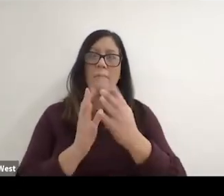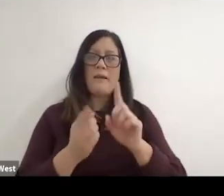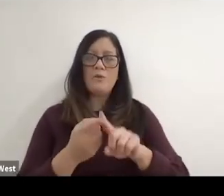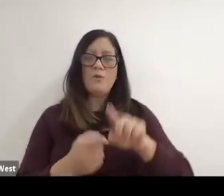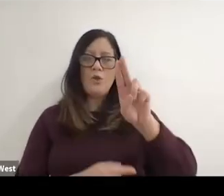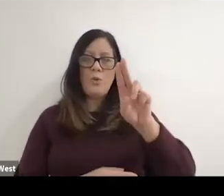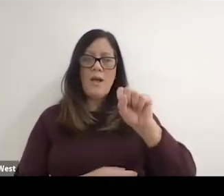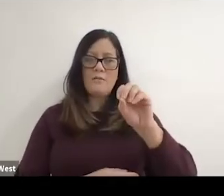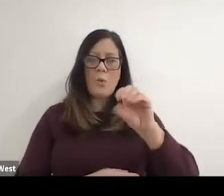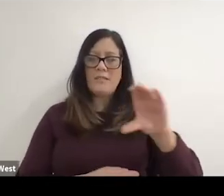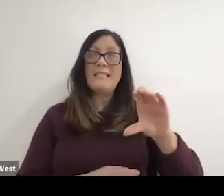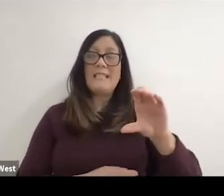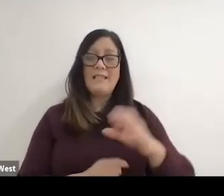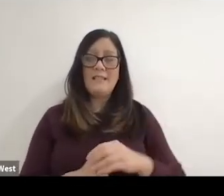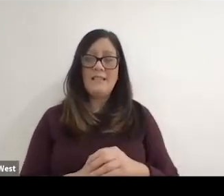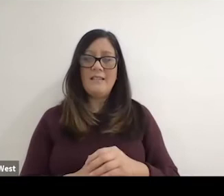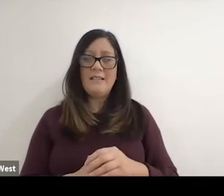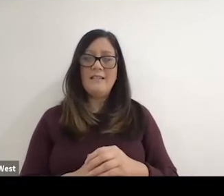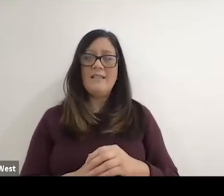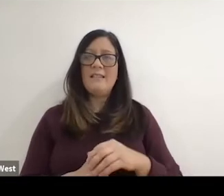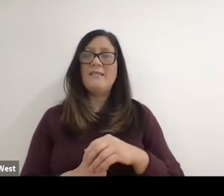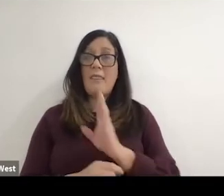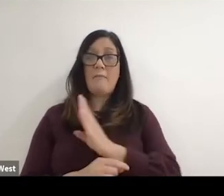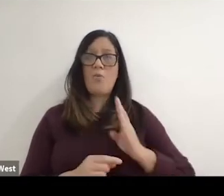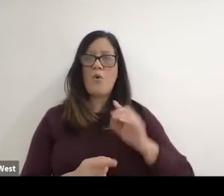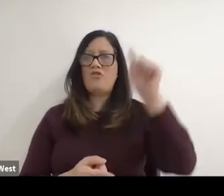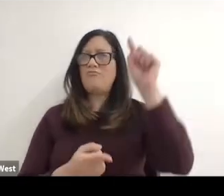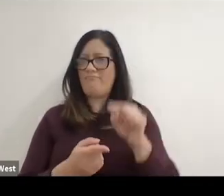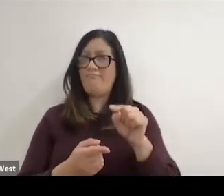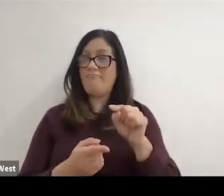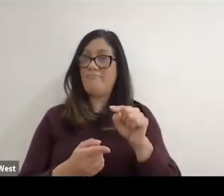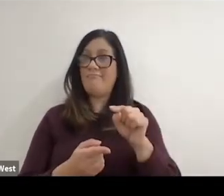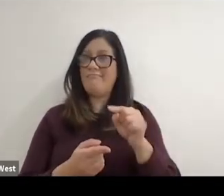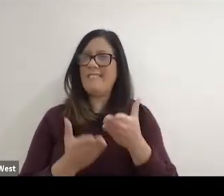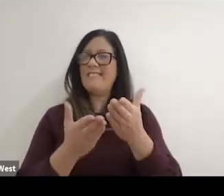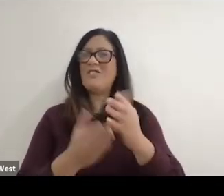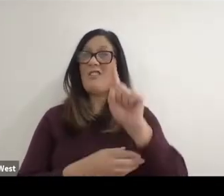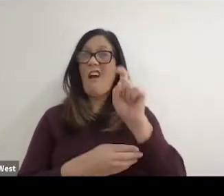that it should cut its board from. I think nearly 100 members down to